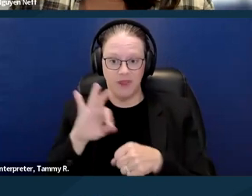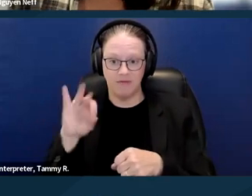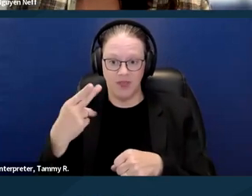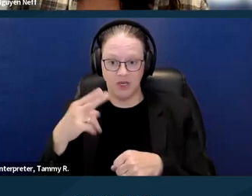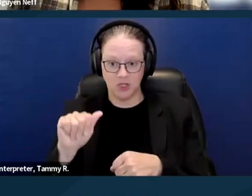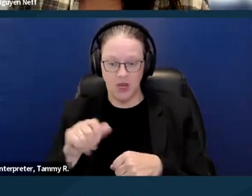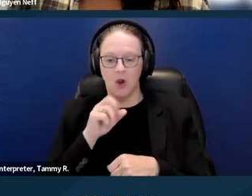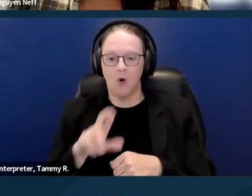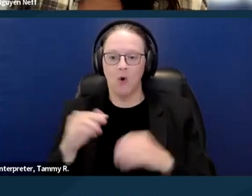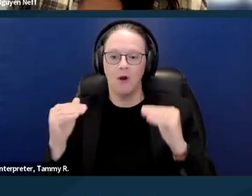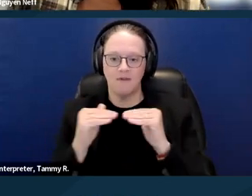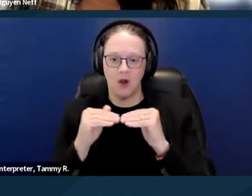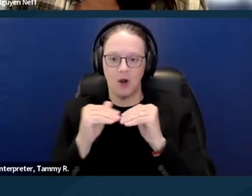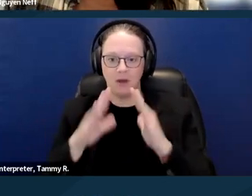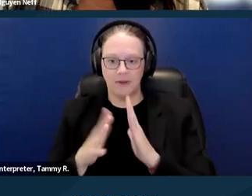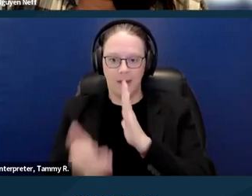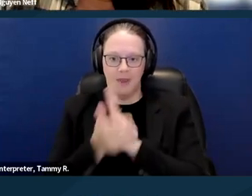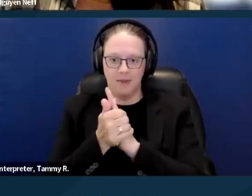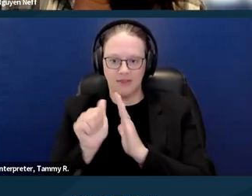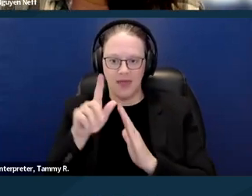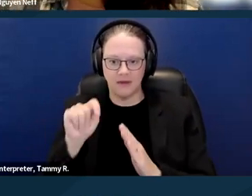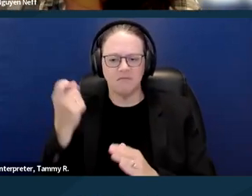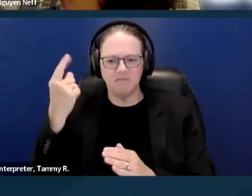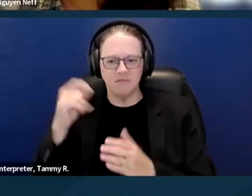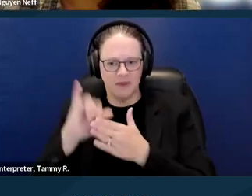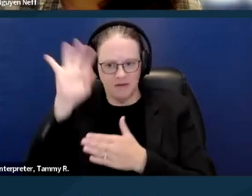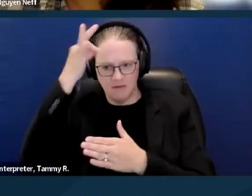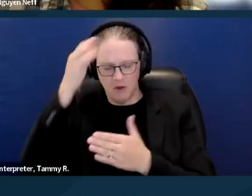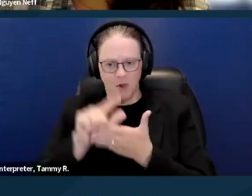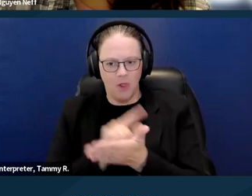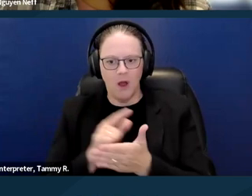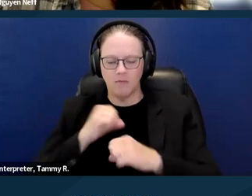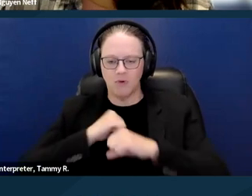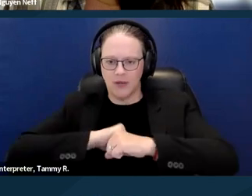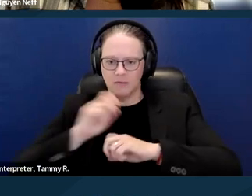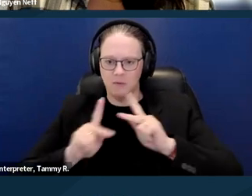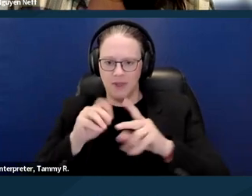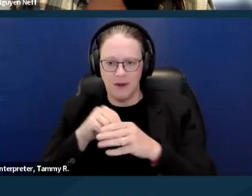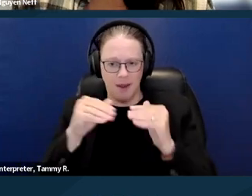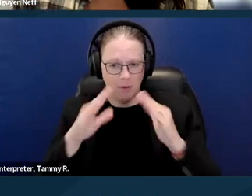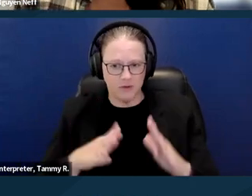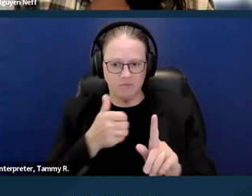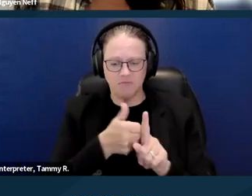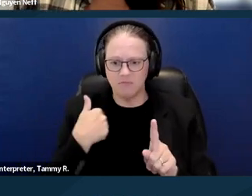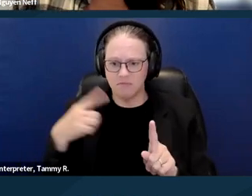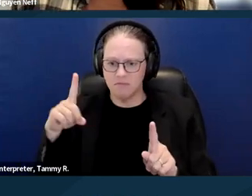This is a federal law that protects people in housing who have a disability. So it applies to physical and mental disabilities